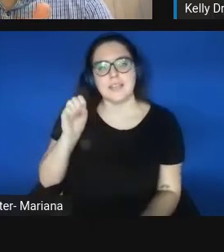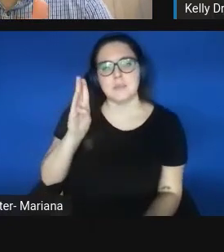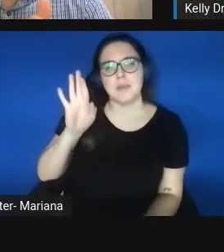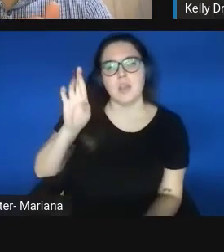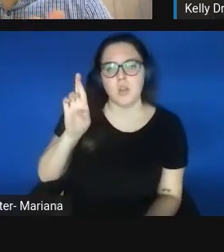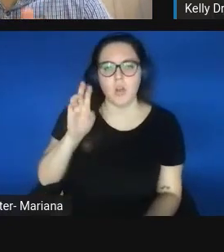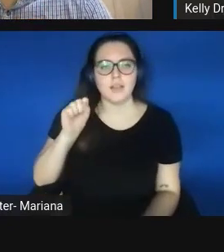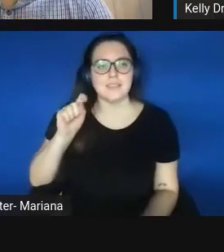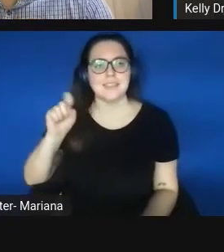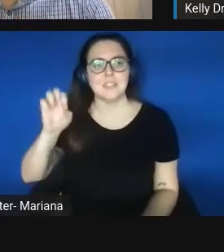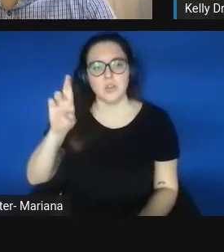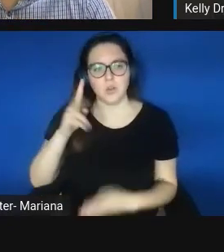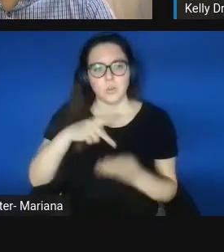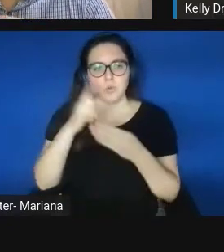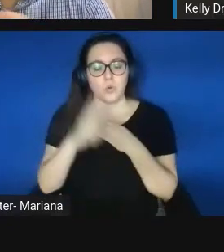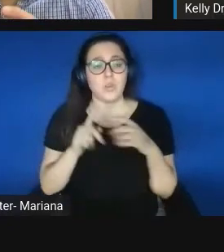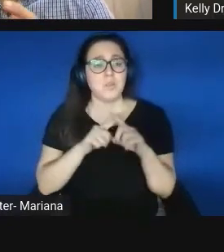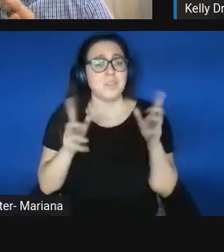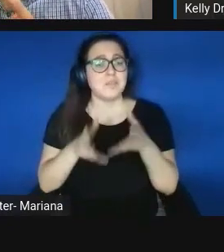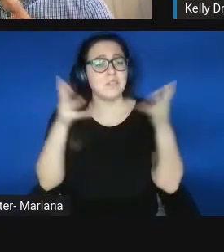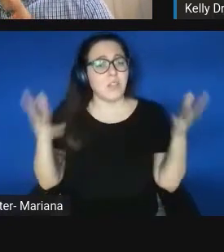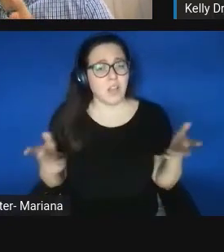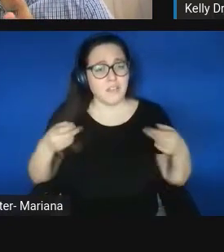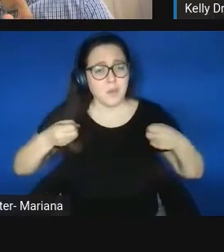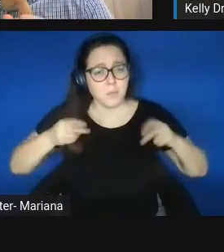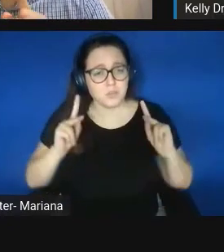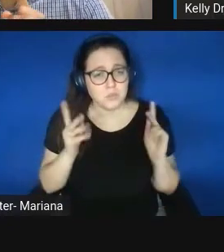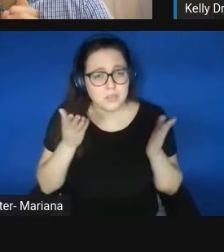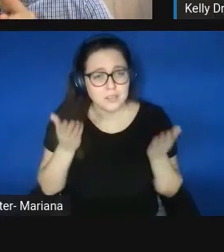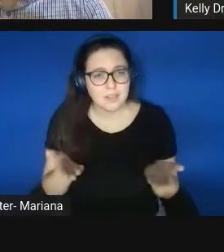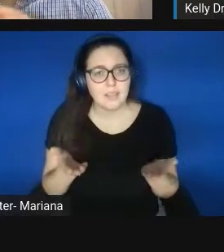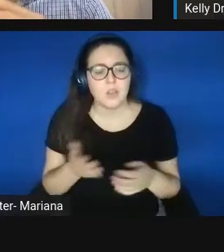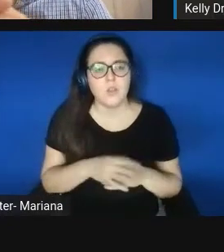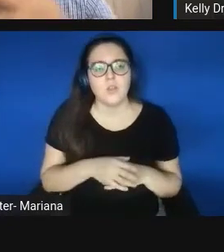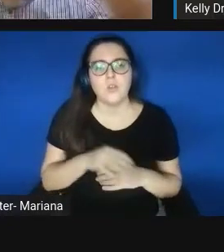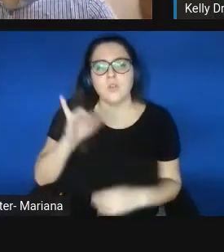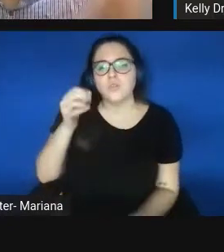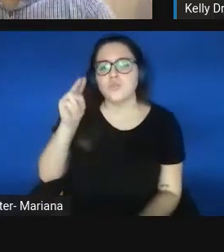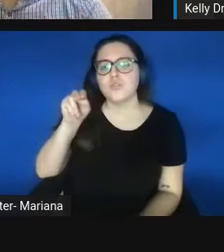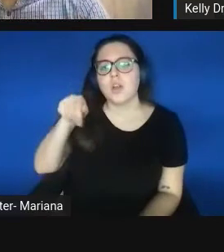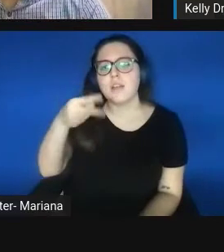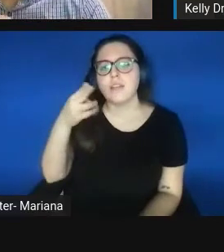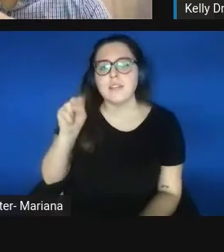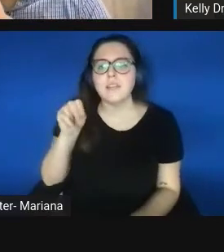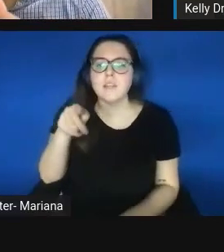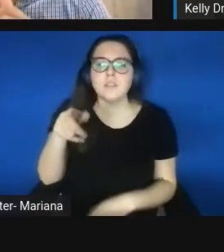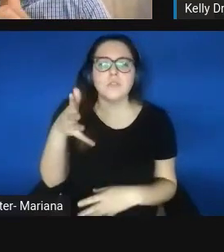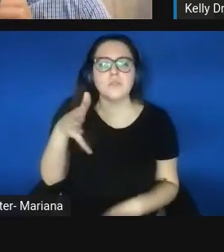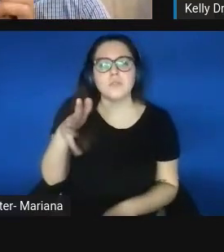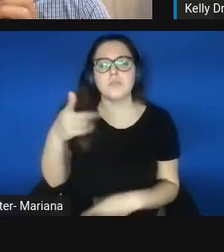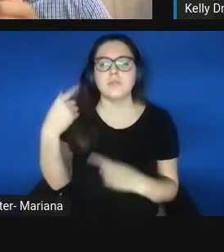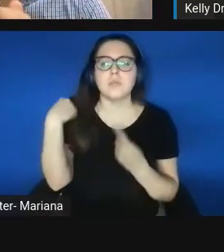but there is a lot of opportunity there. Johnathan, you've been working on this space quite a bit in terms